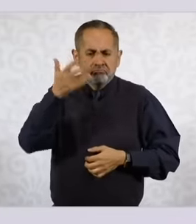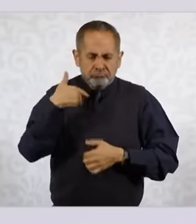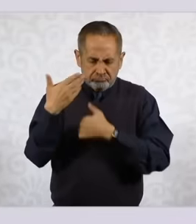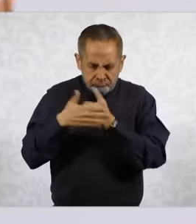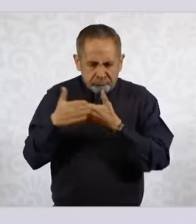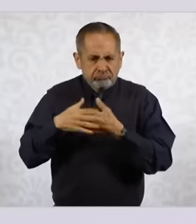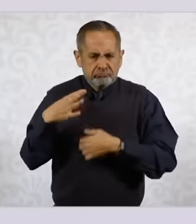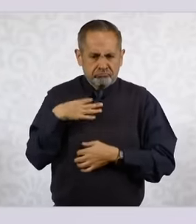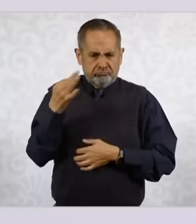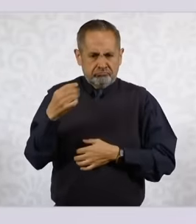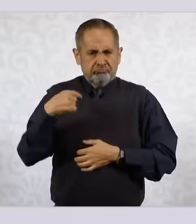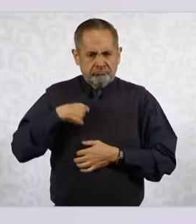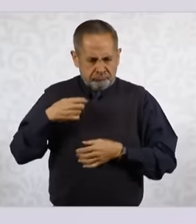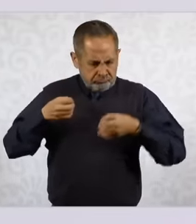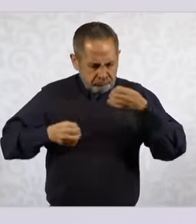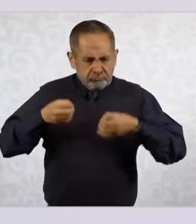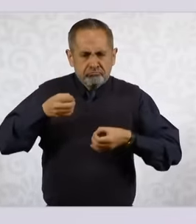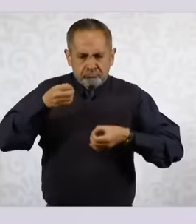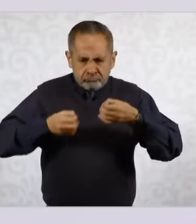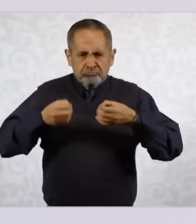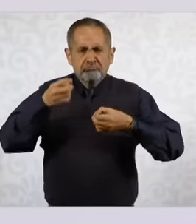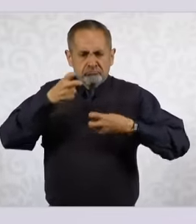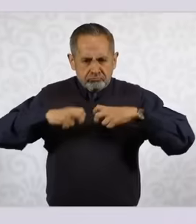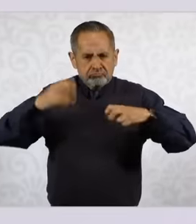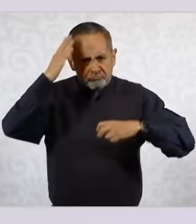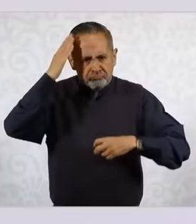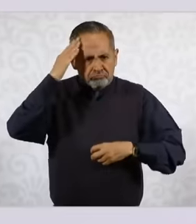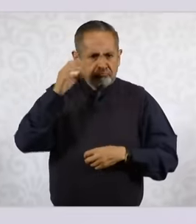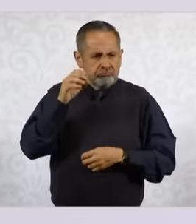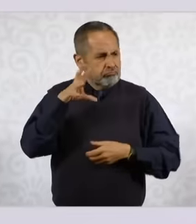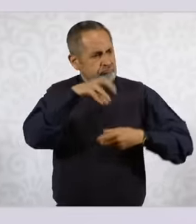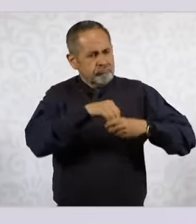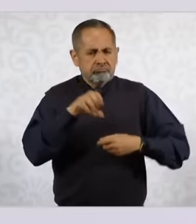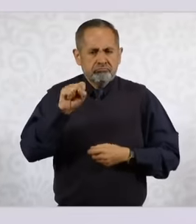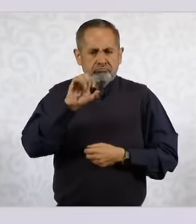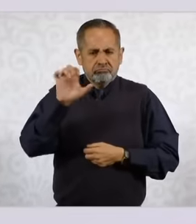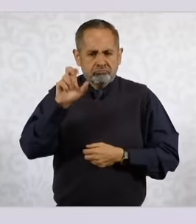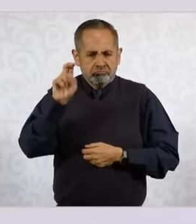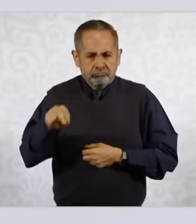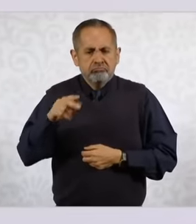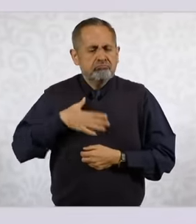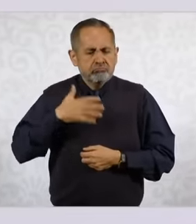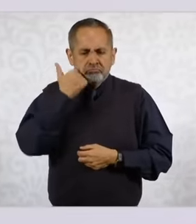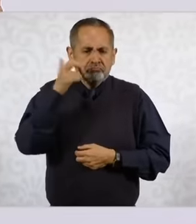as magistrates, as ministers, ministers of the supreme court of justice of the nation, the